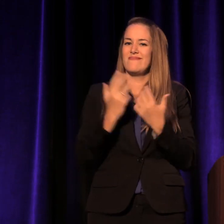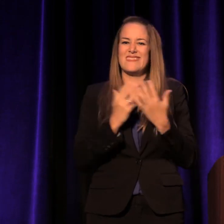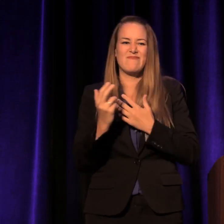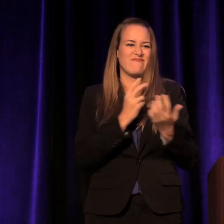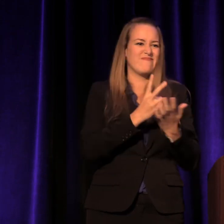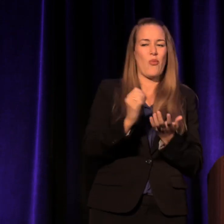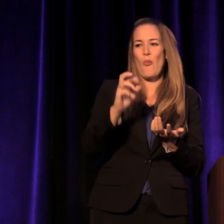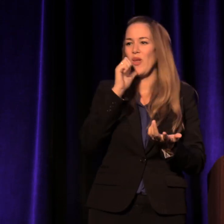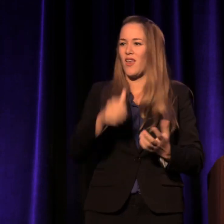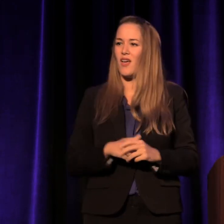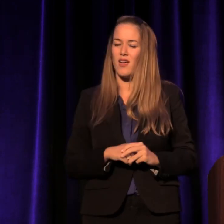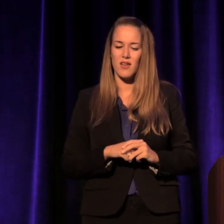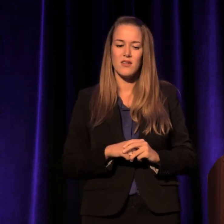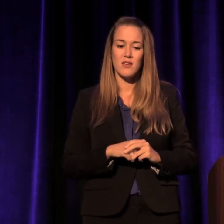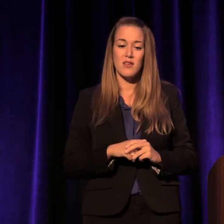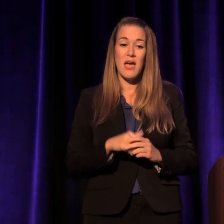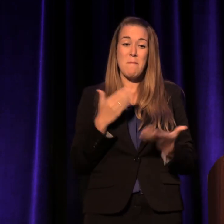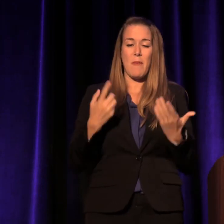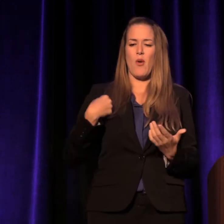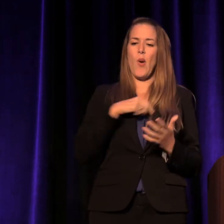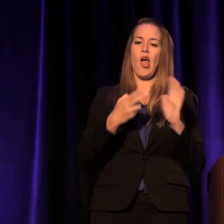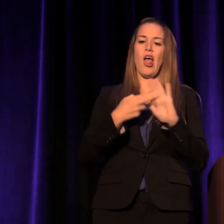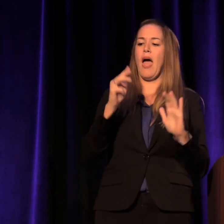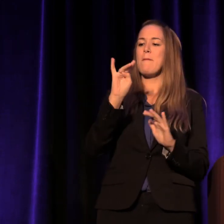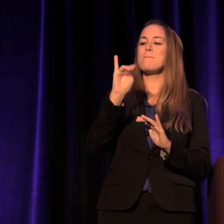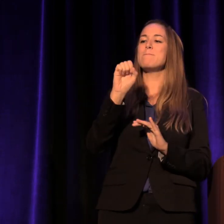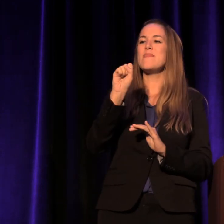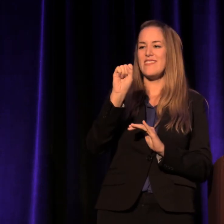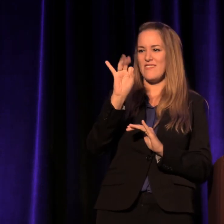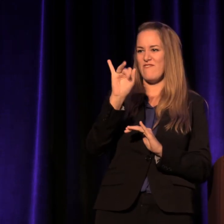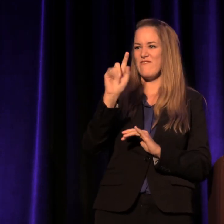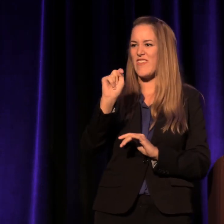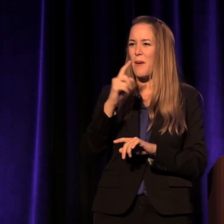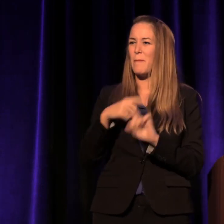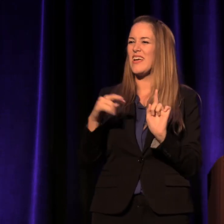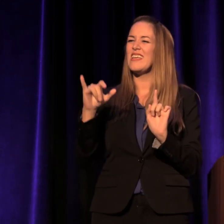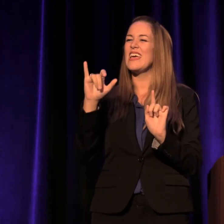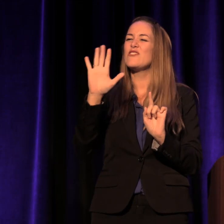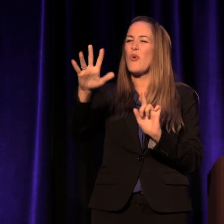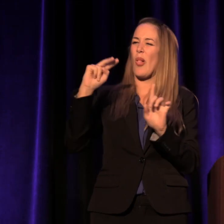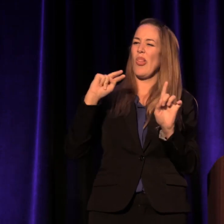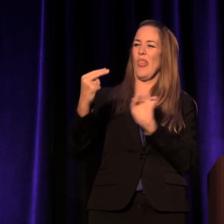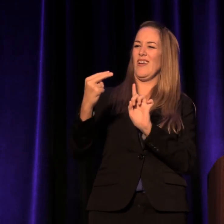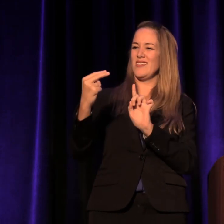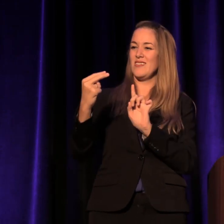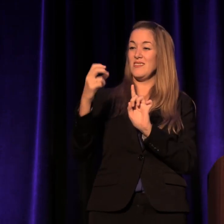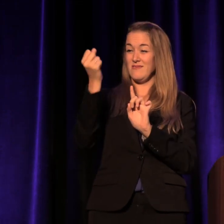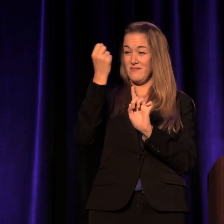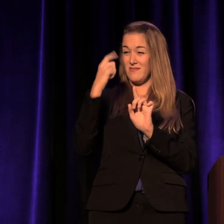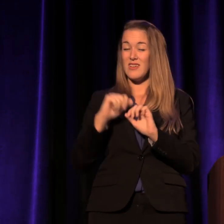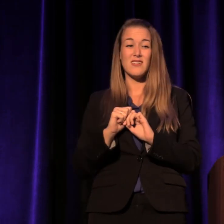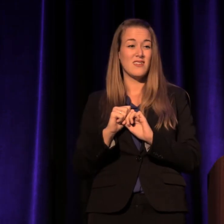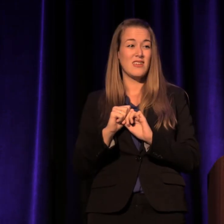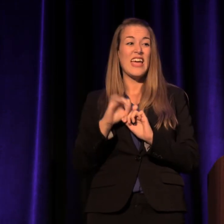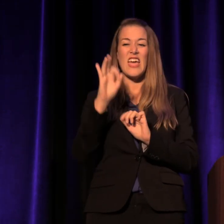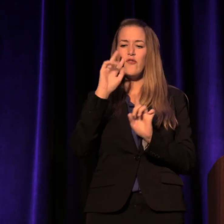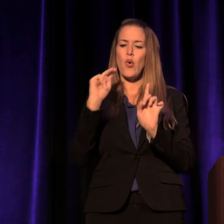We may be misfits, but that's only if you look at us at the wrong angle. Turn us, even slightly your angle of vision